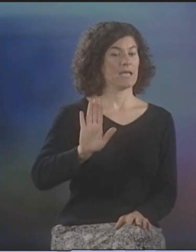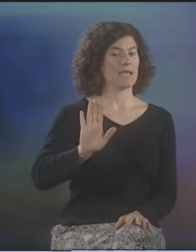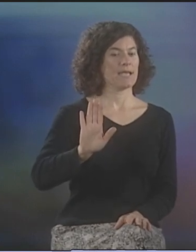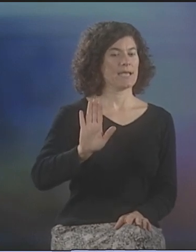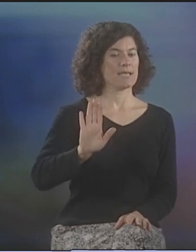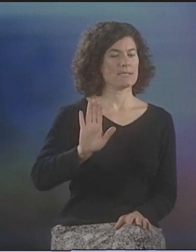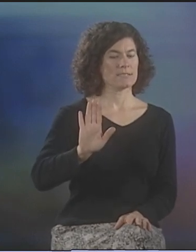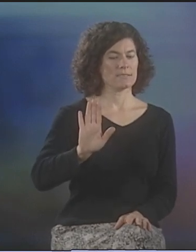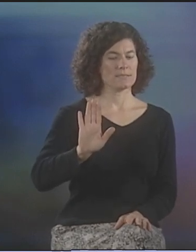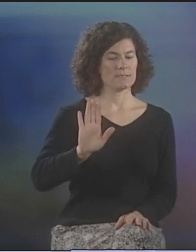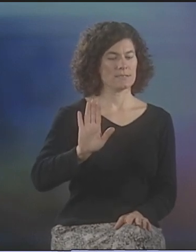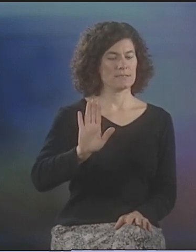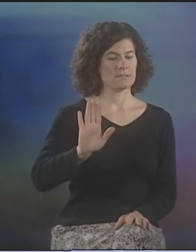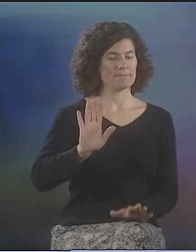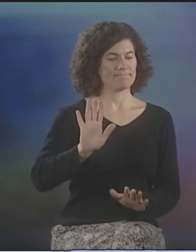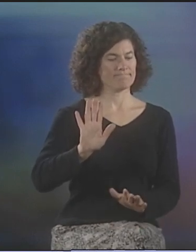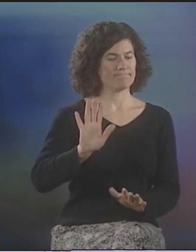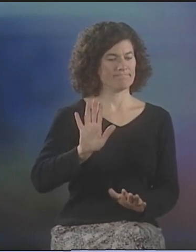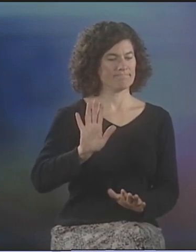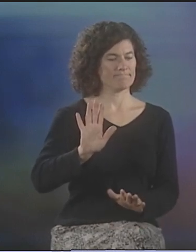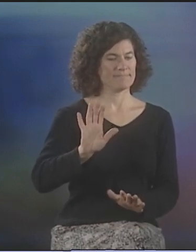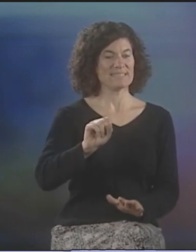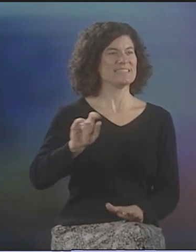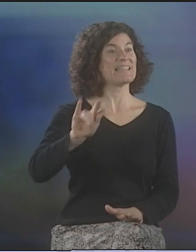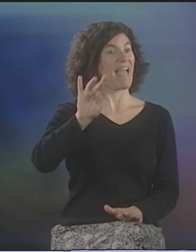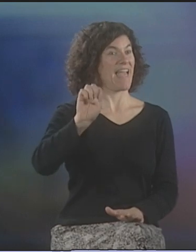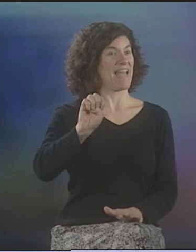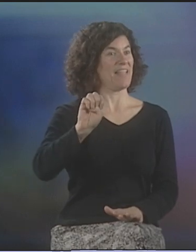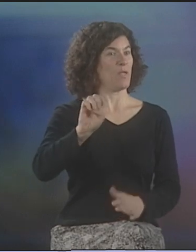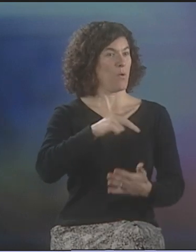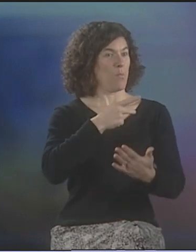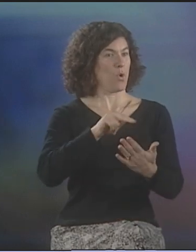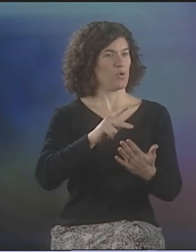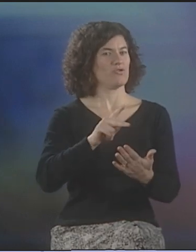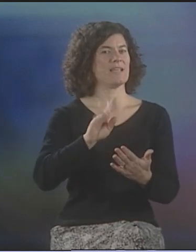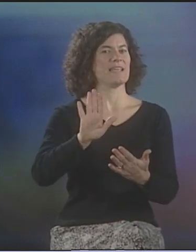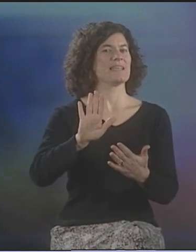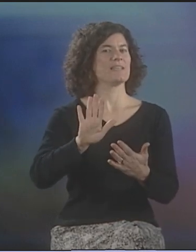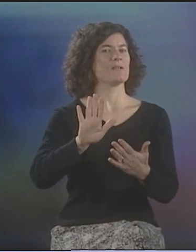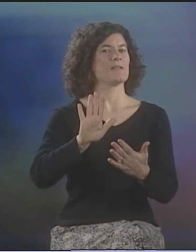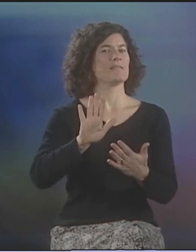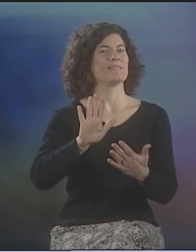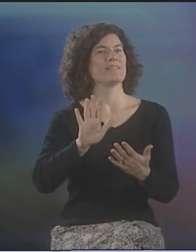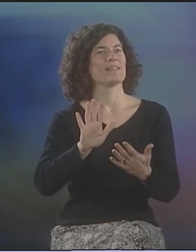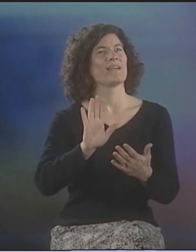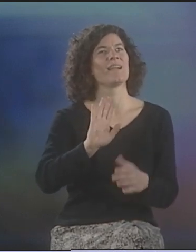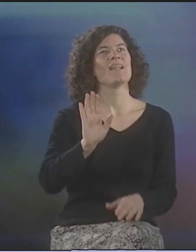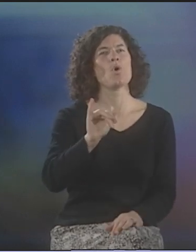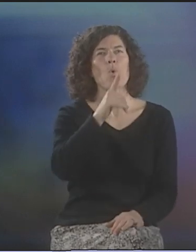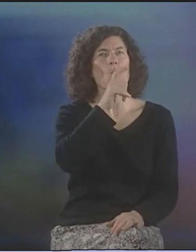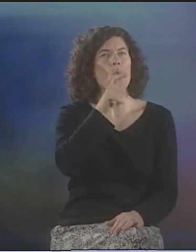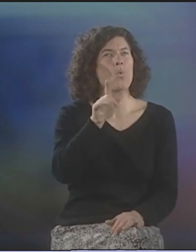HIS...HIS PARTICULAR STYLE OF POETRY